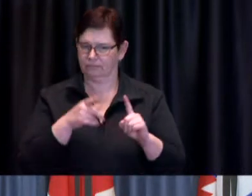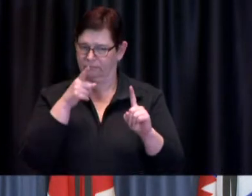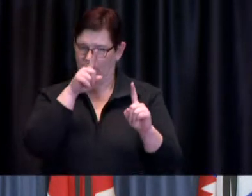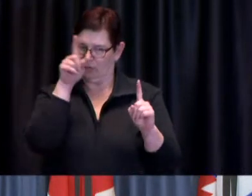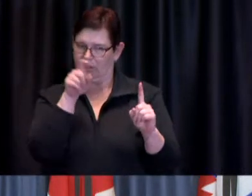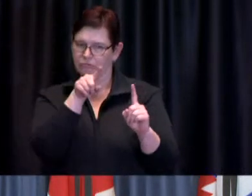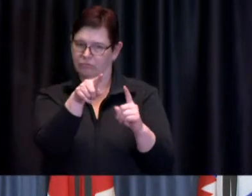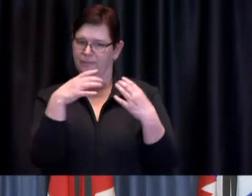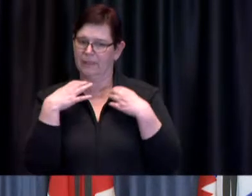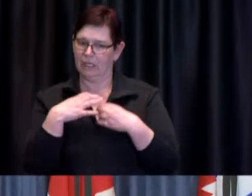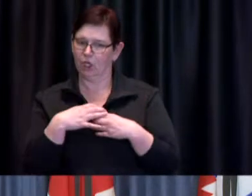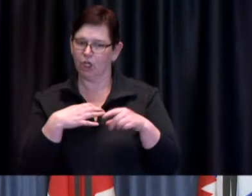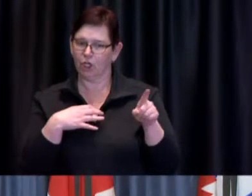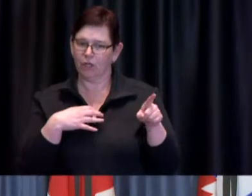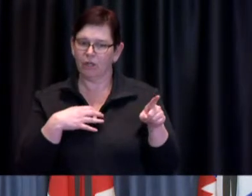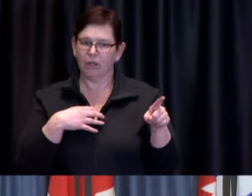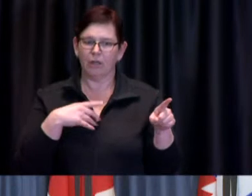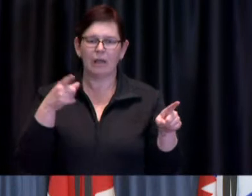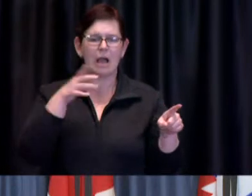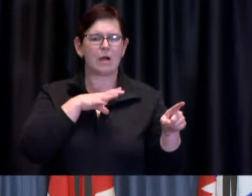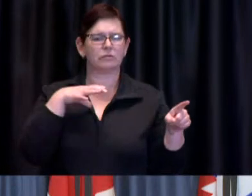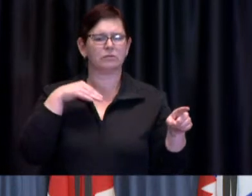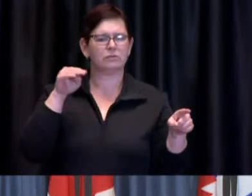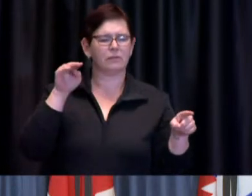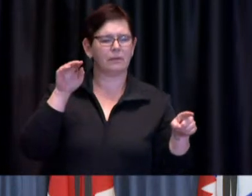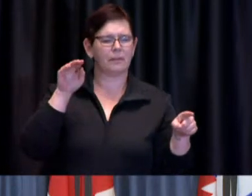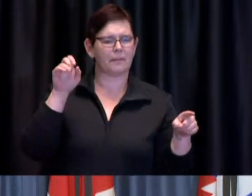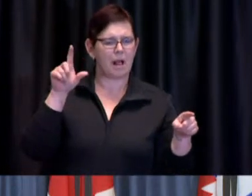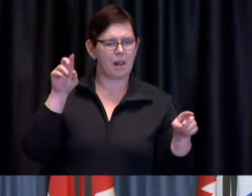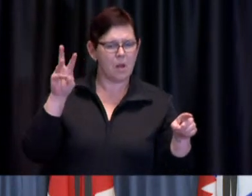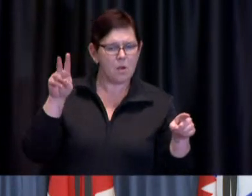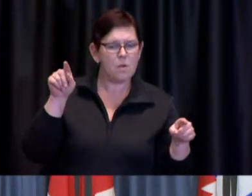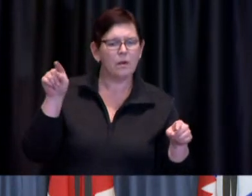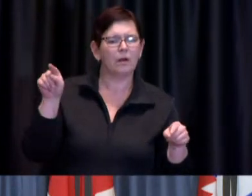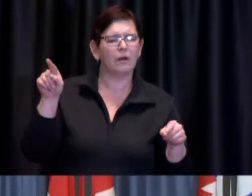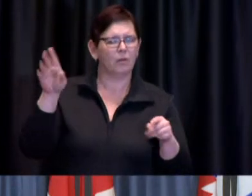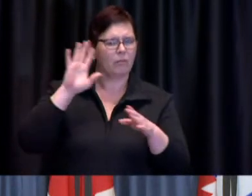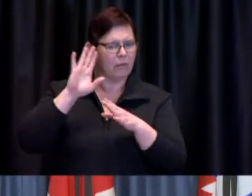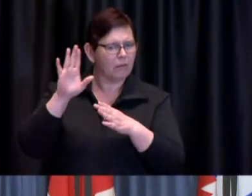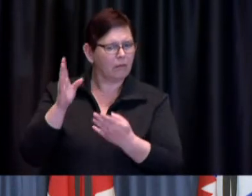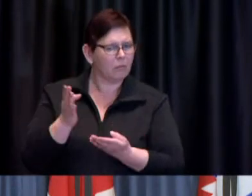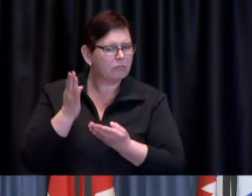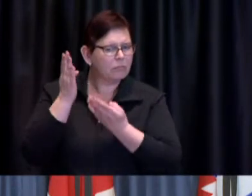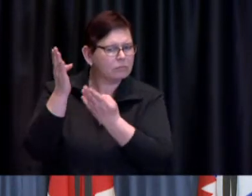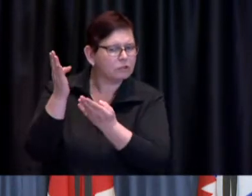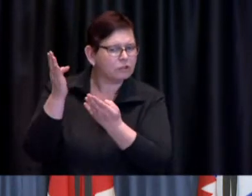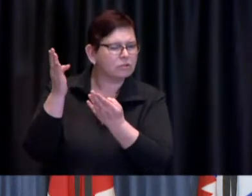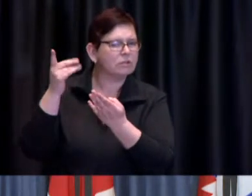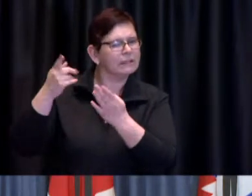is bringing forward a motion call calling for the City to allow uh people to able to consume alcohol